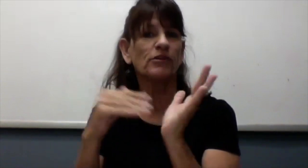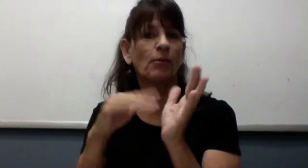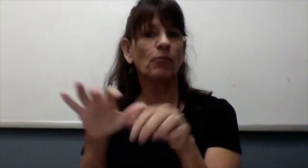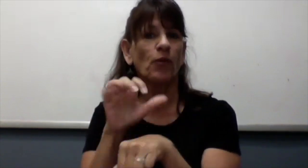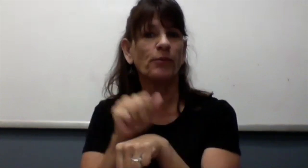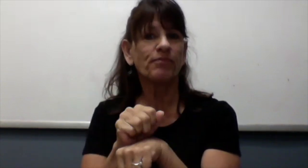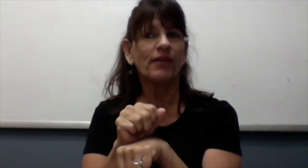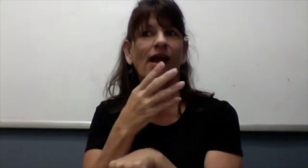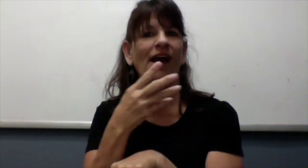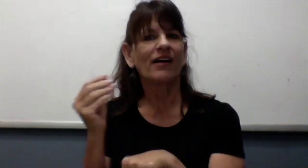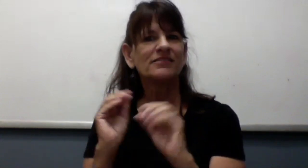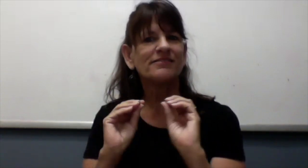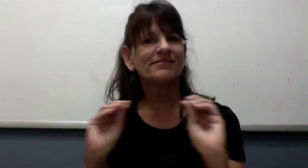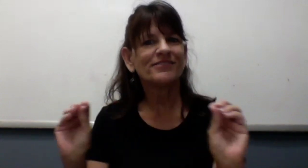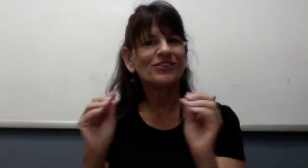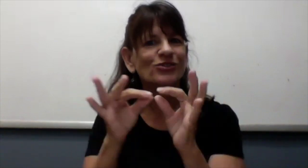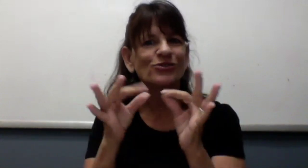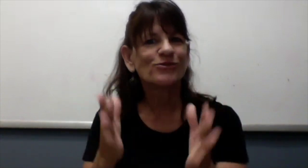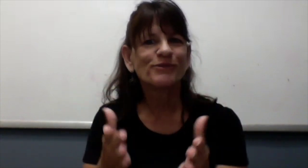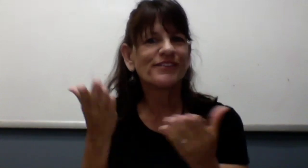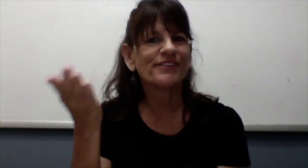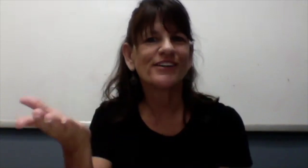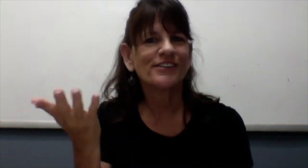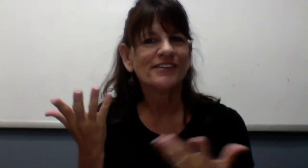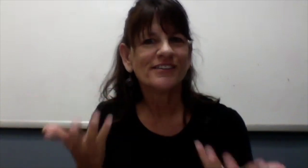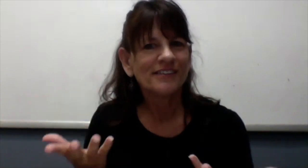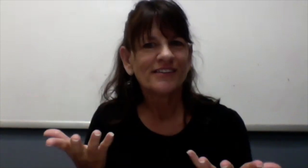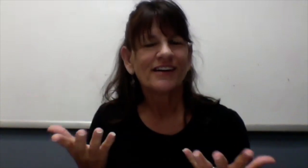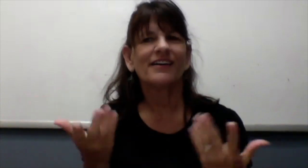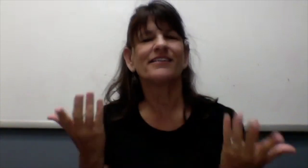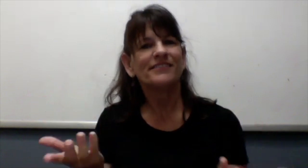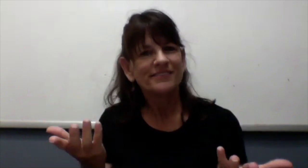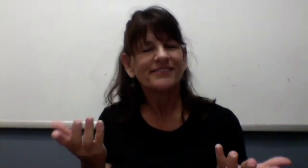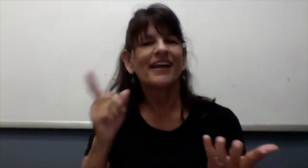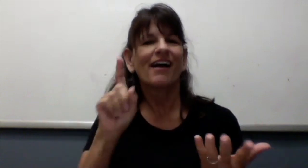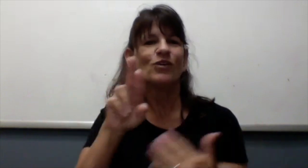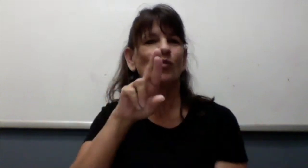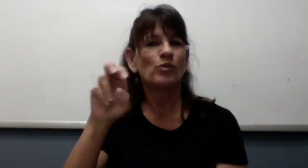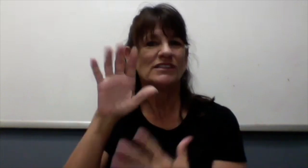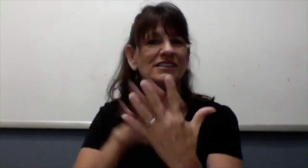my appointment has an interpreter, and they will confirm it. But once I arrive to the appointment,